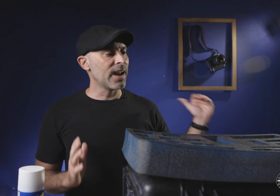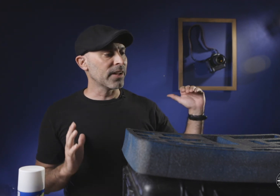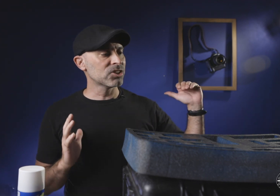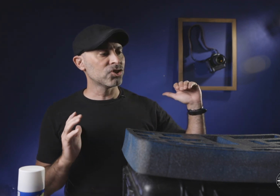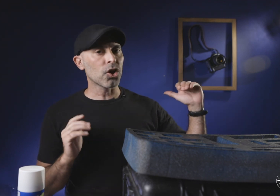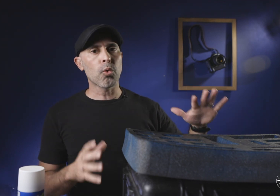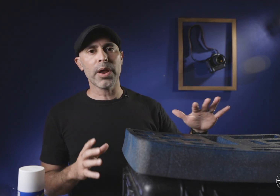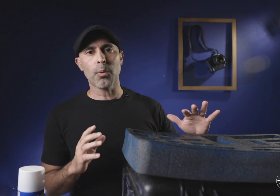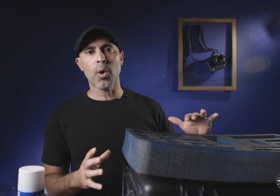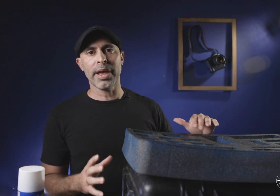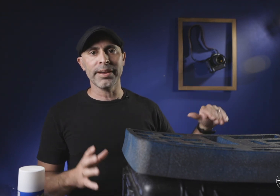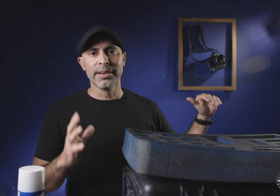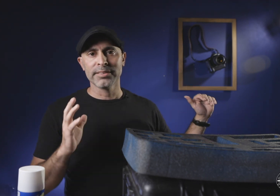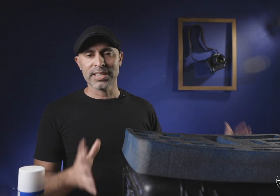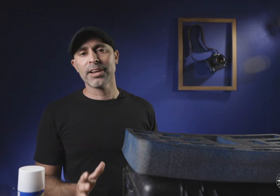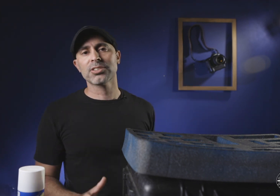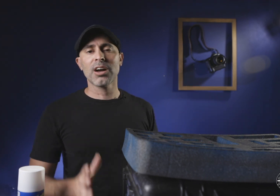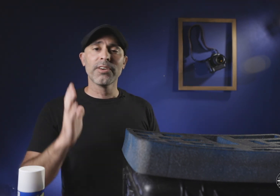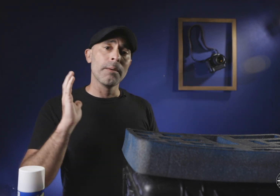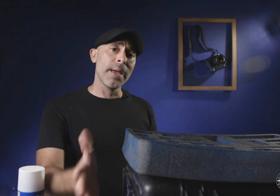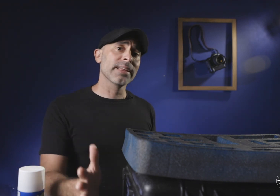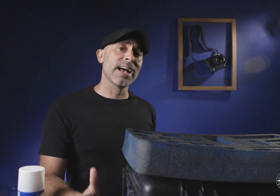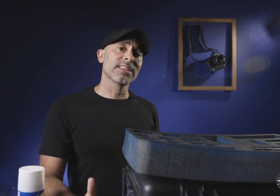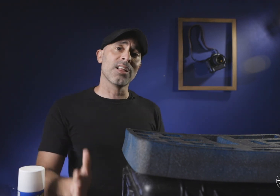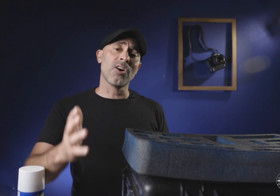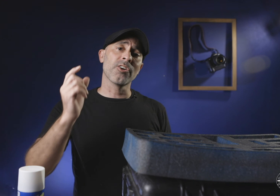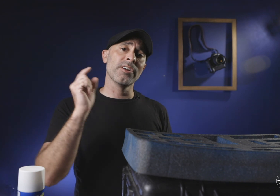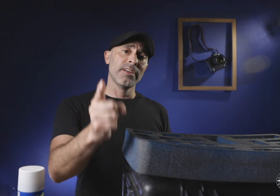if I could see just a great way to take your stuff make it last a lot longer and